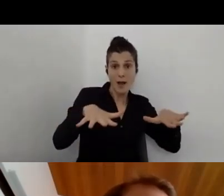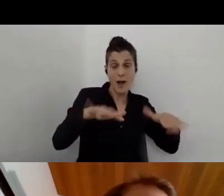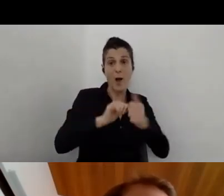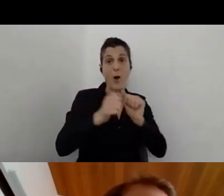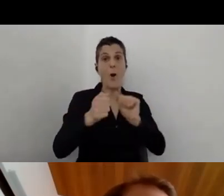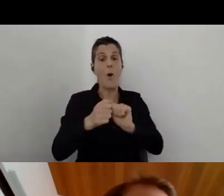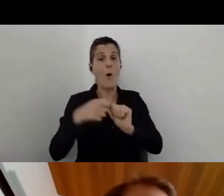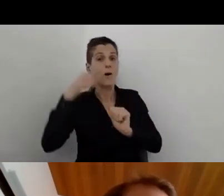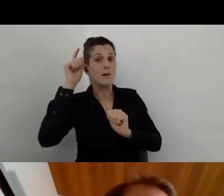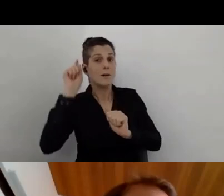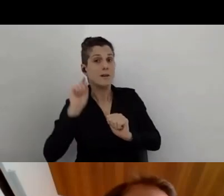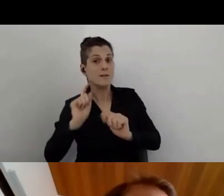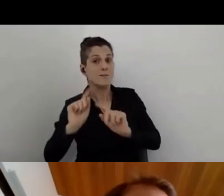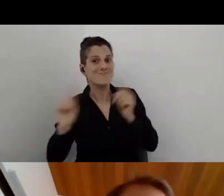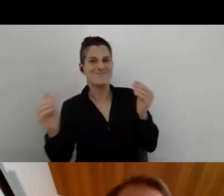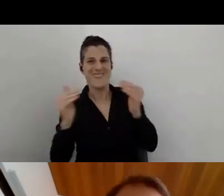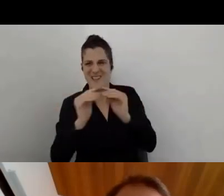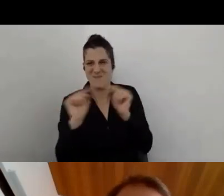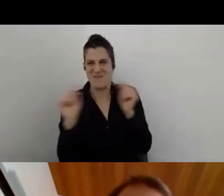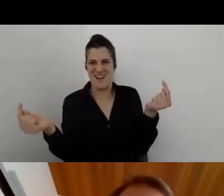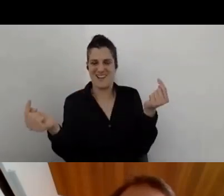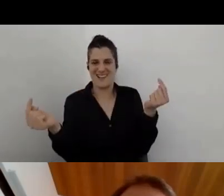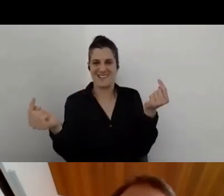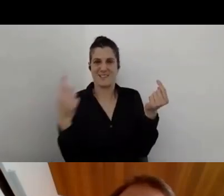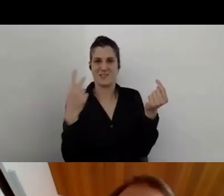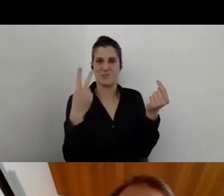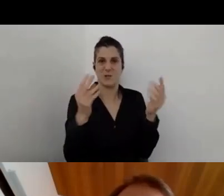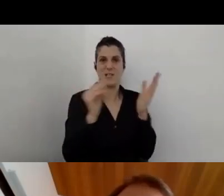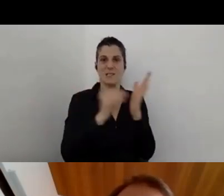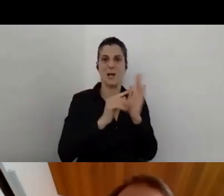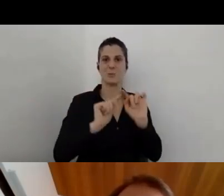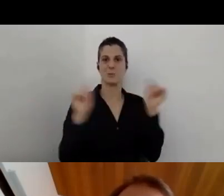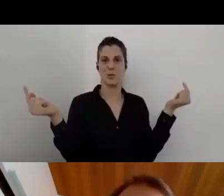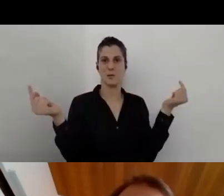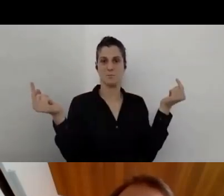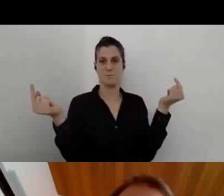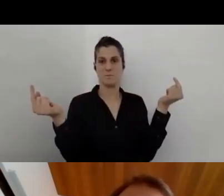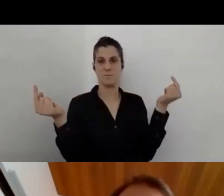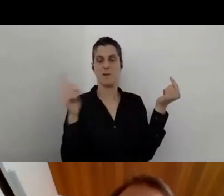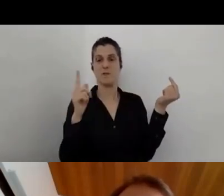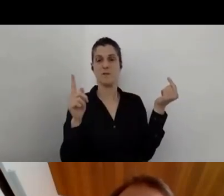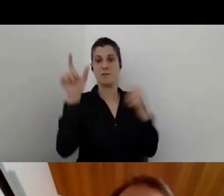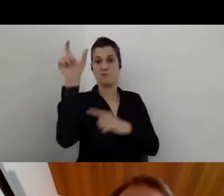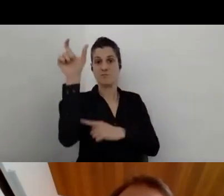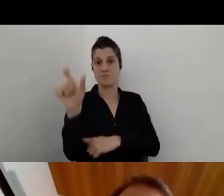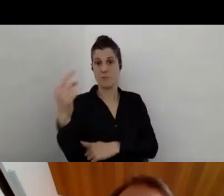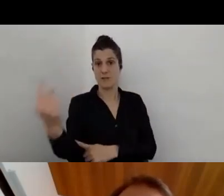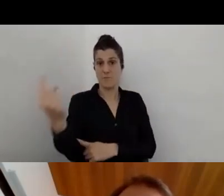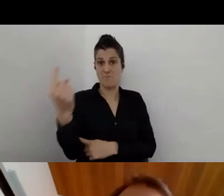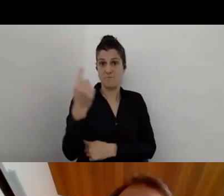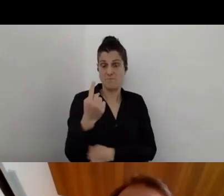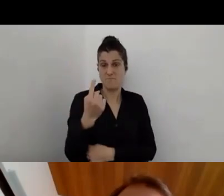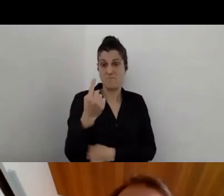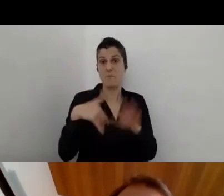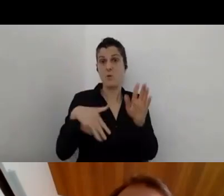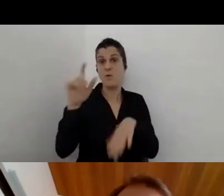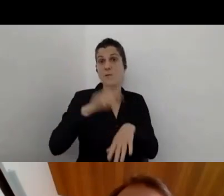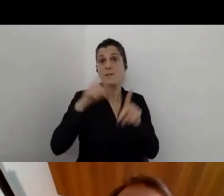It's completely two different needs, and the end user, most of the time, needs to know his specific needs.